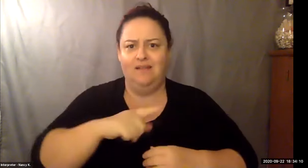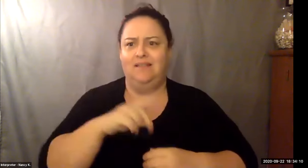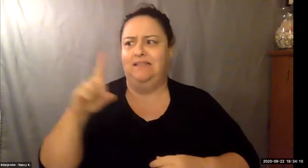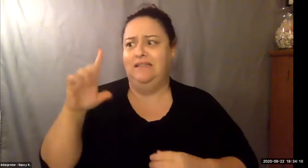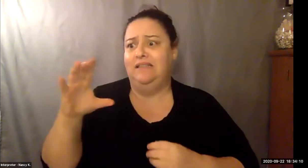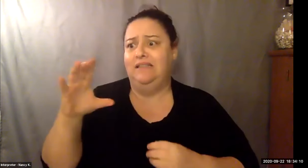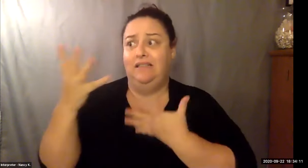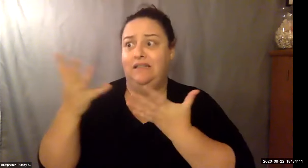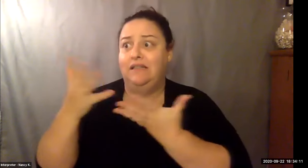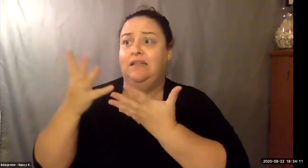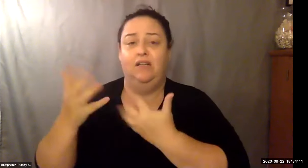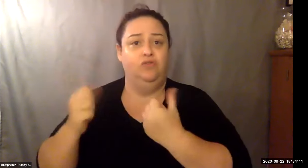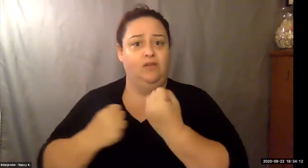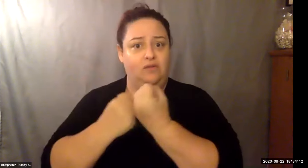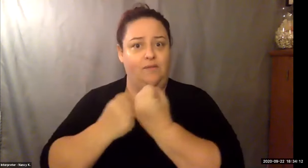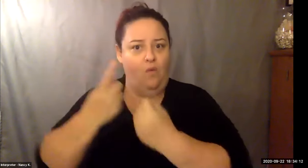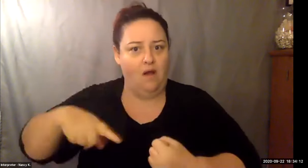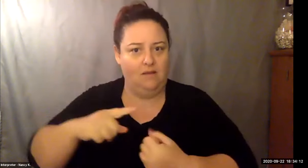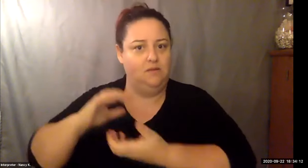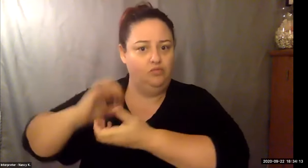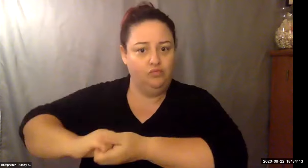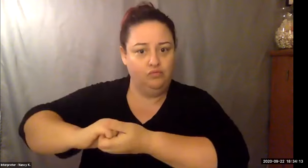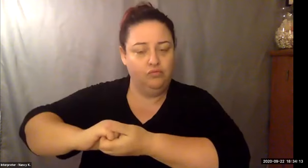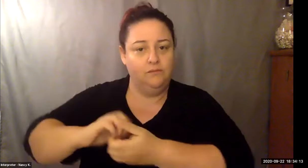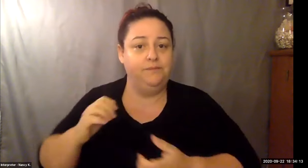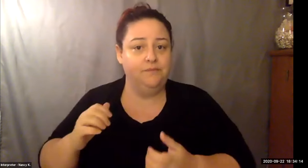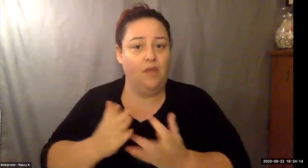Keith Wolling: So quite quite unique. You know, to save the least the there.